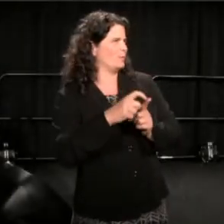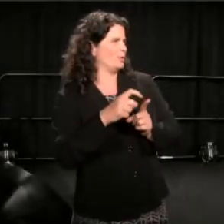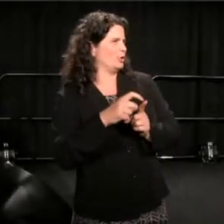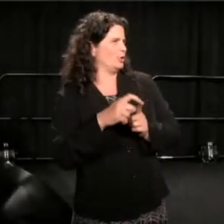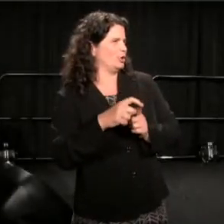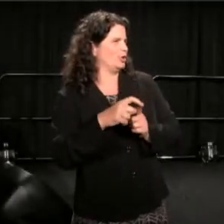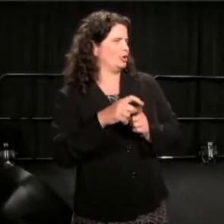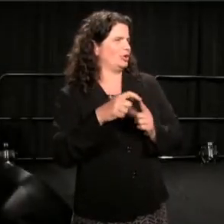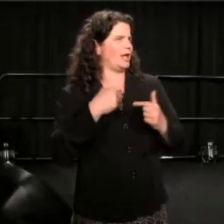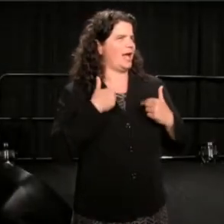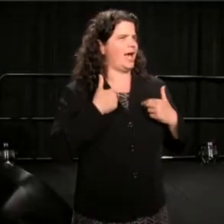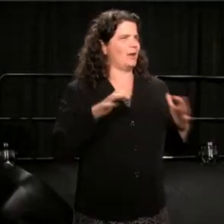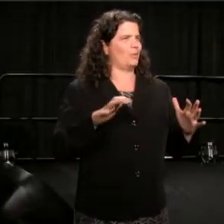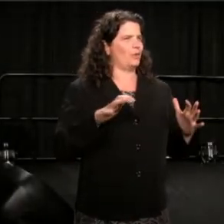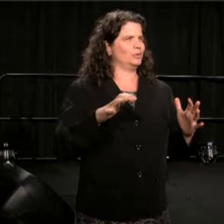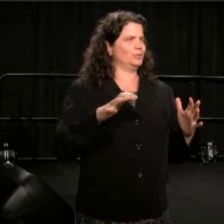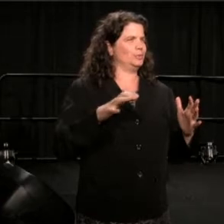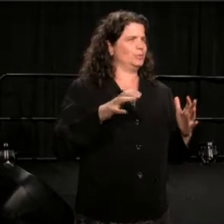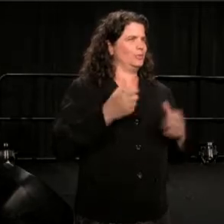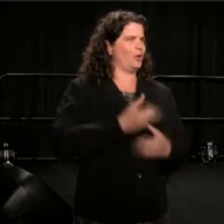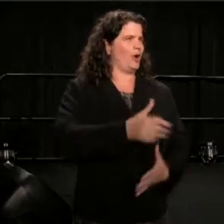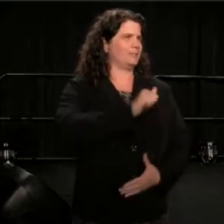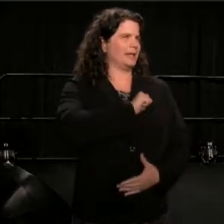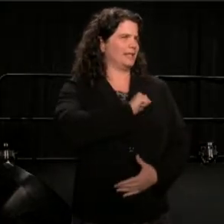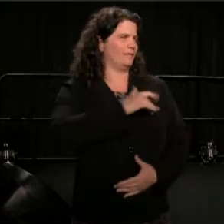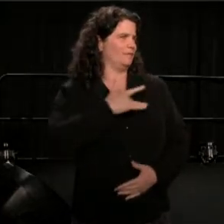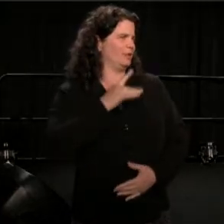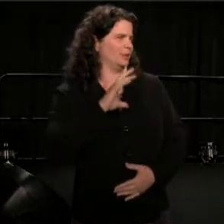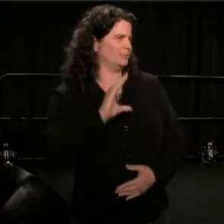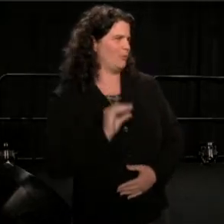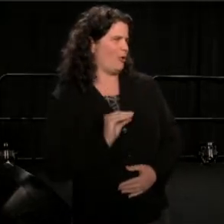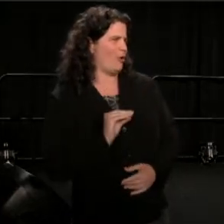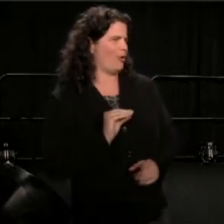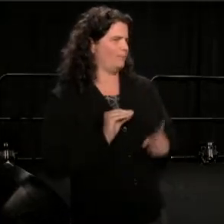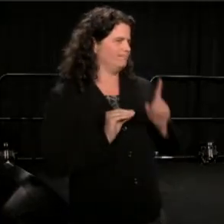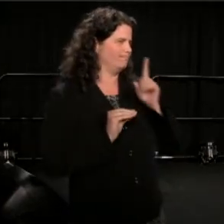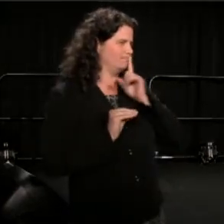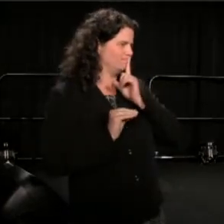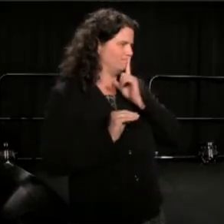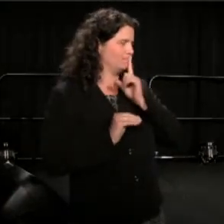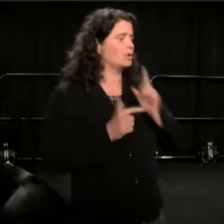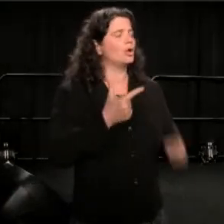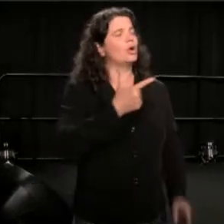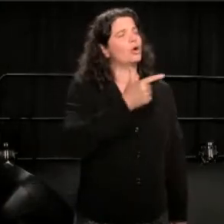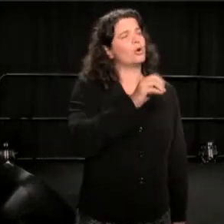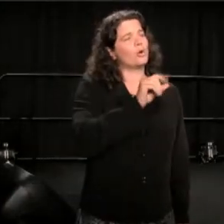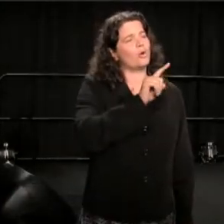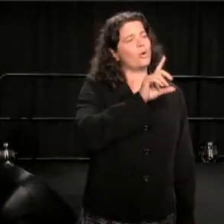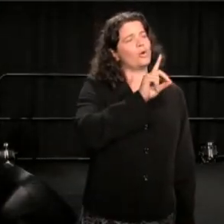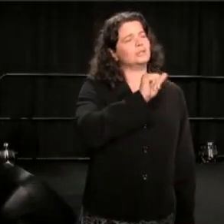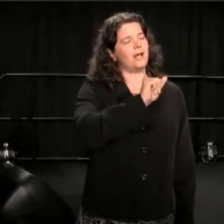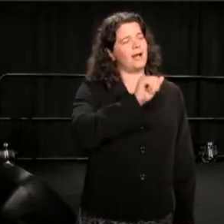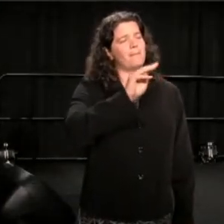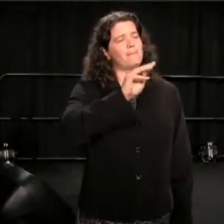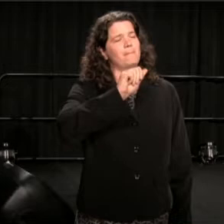because I figured about that thing that Goldwyn Mayer said, "Don't be humble, you're not that great."